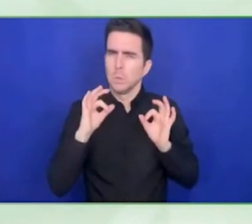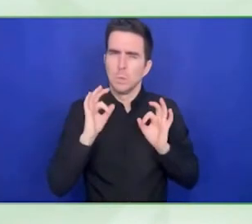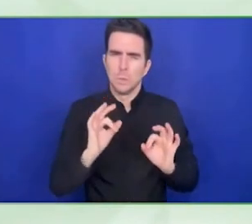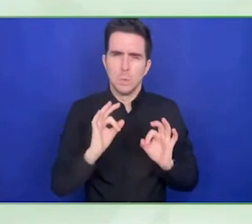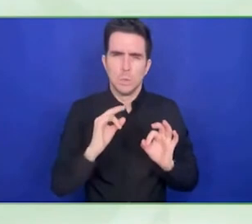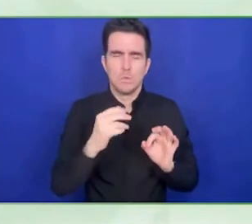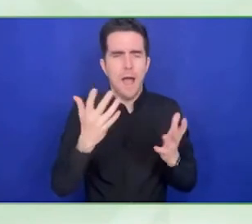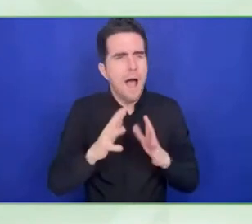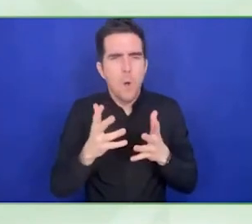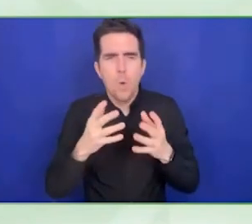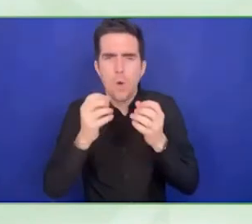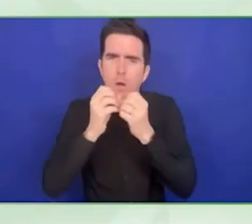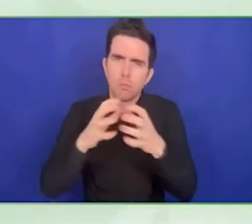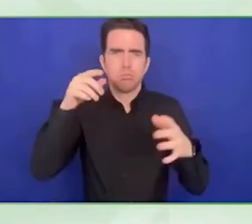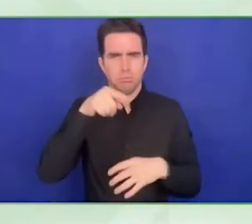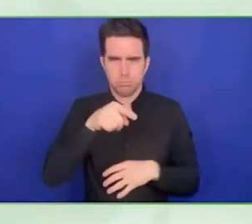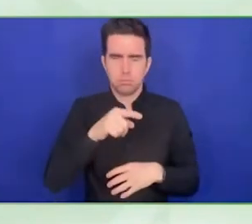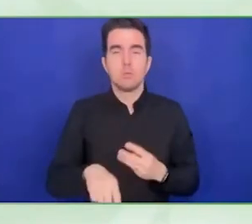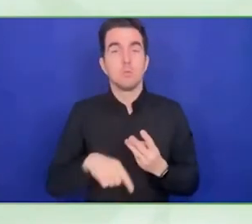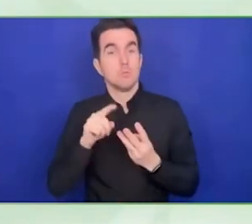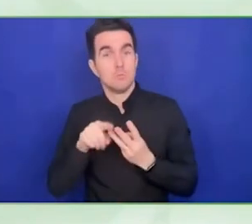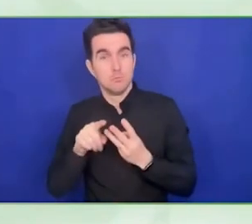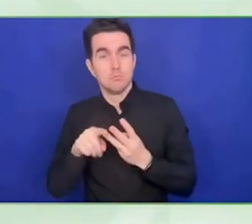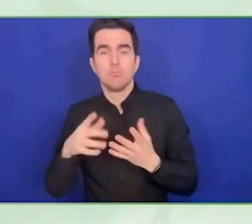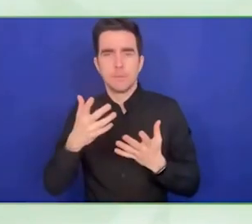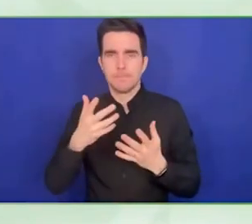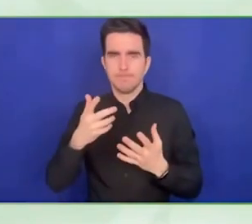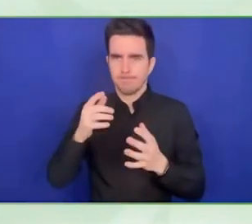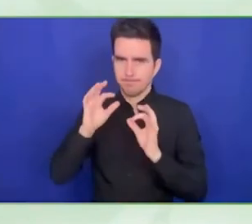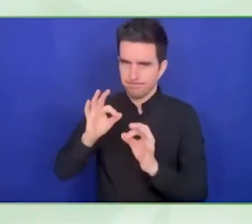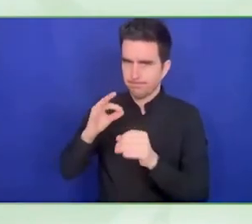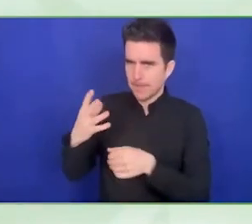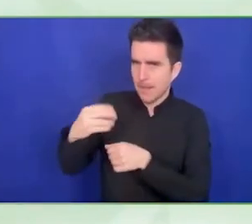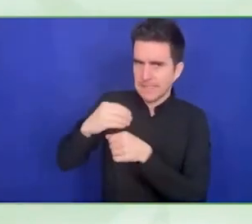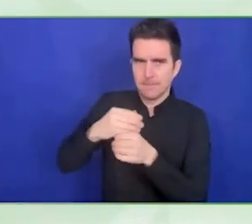the people who are present in the ring today. So that is fantastic, thank you.